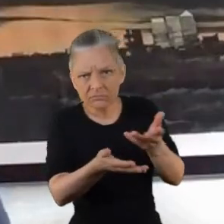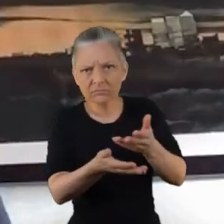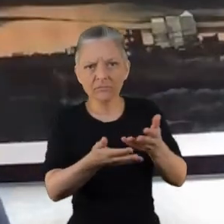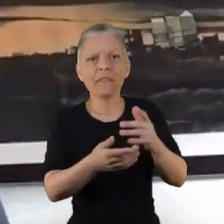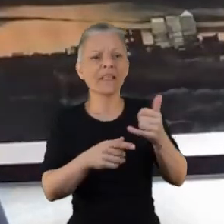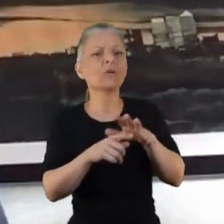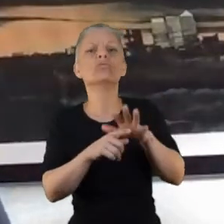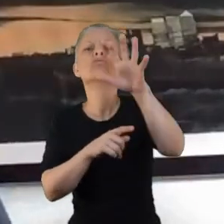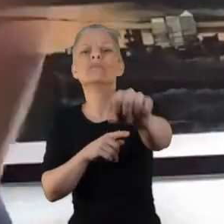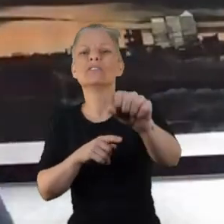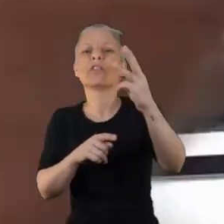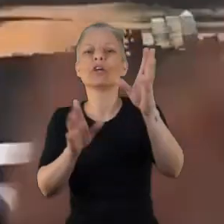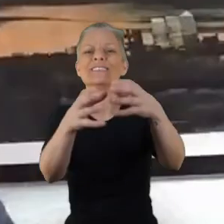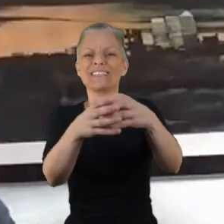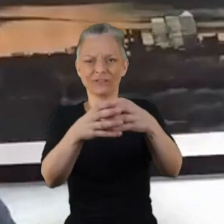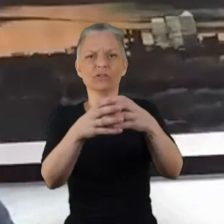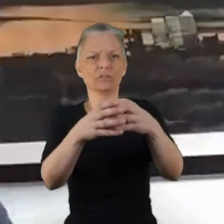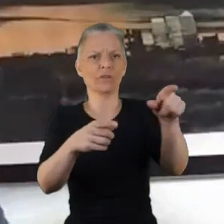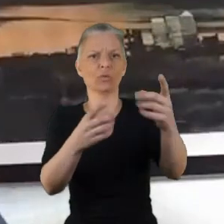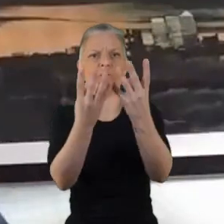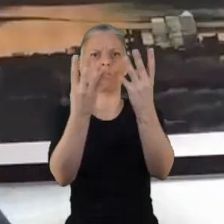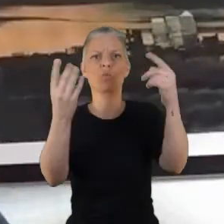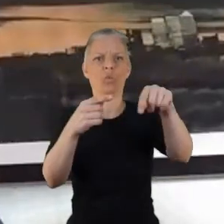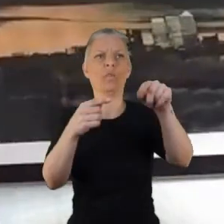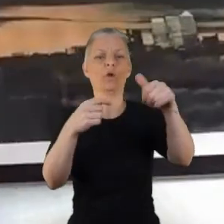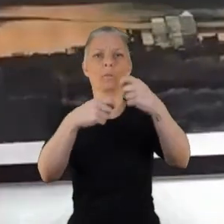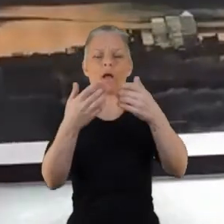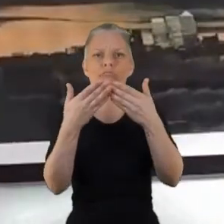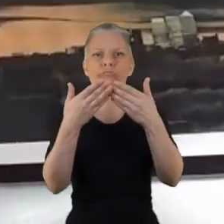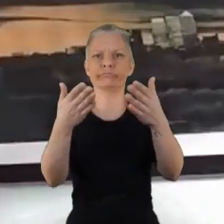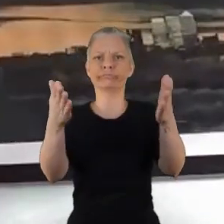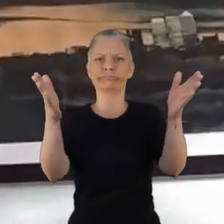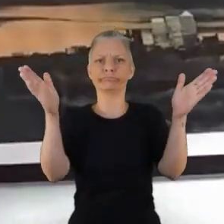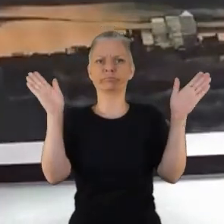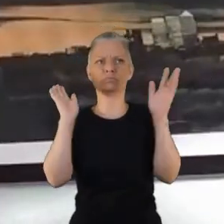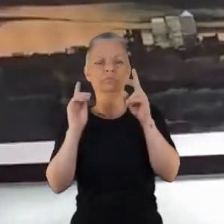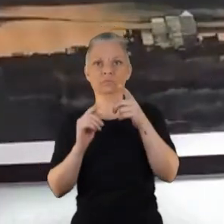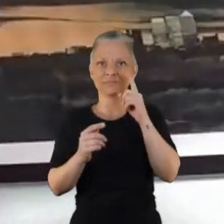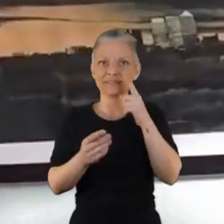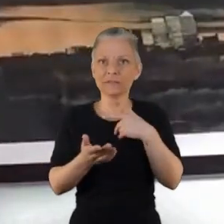you and then you reaching out to the third sector you've got a broad, you broadened horizons